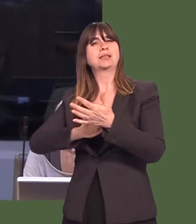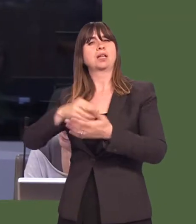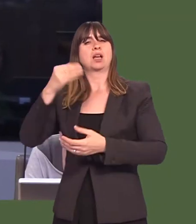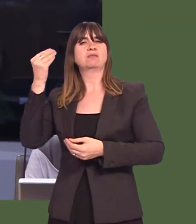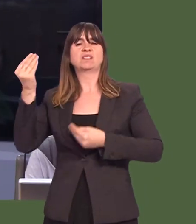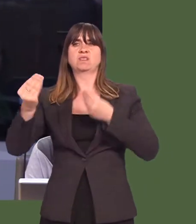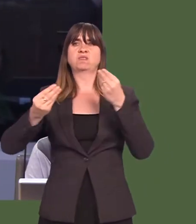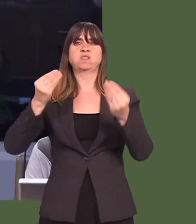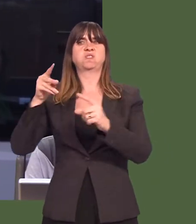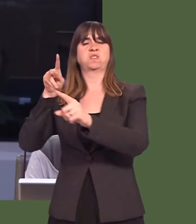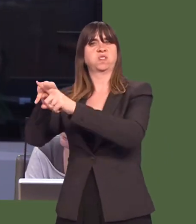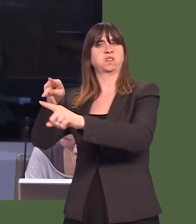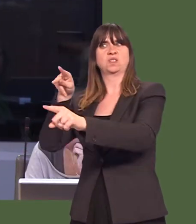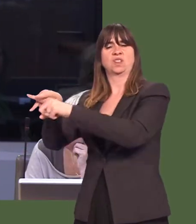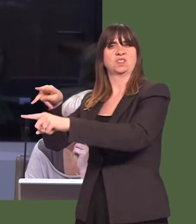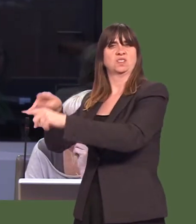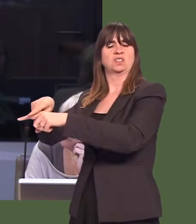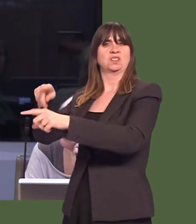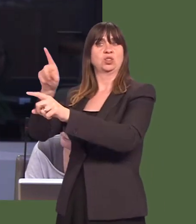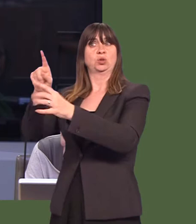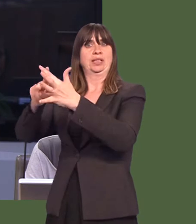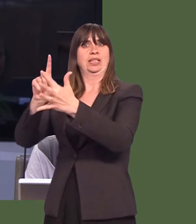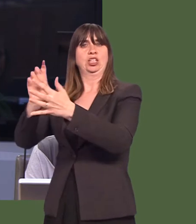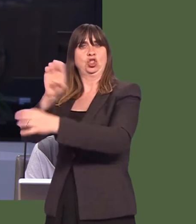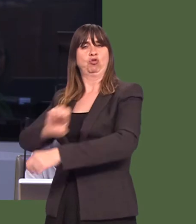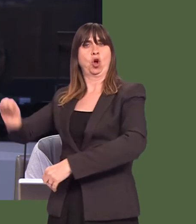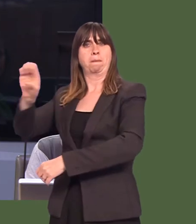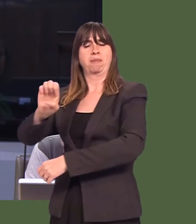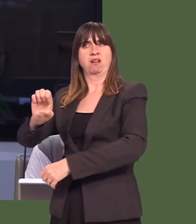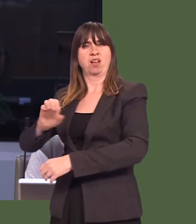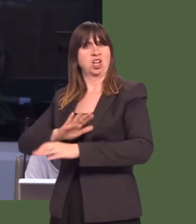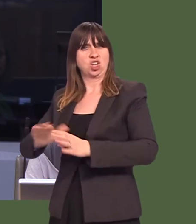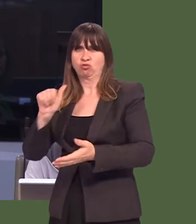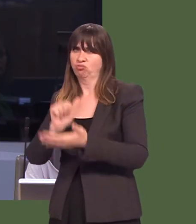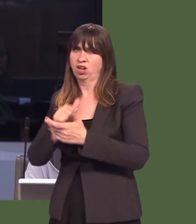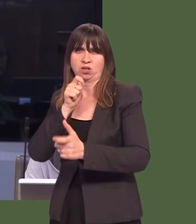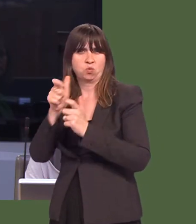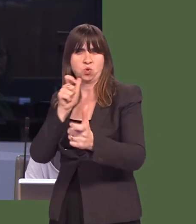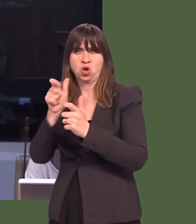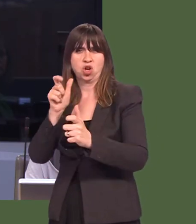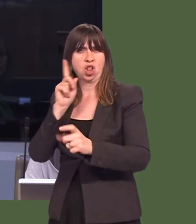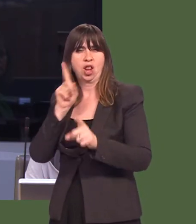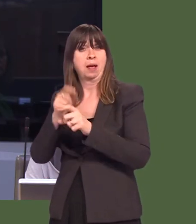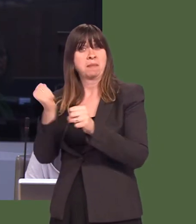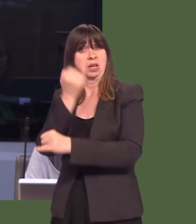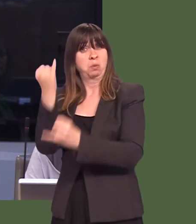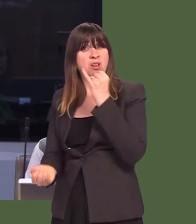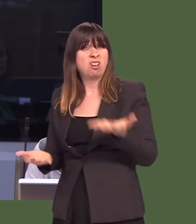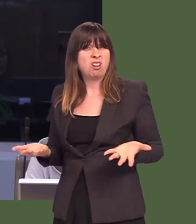by the Prime Minister to attack our friends and neighbours on the continent helps nobody in terms of the negotiations that are to come?